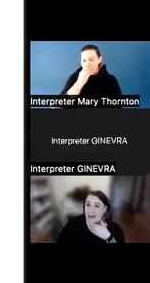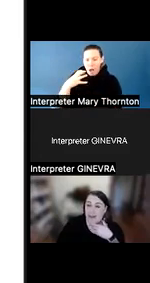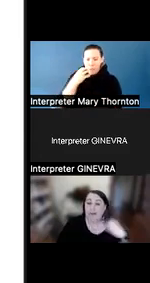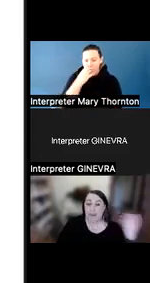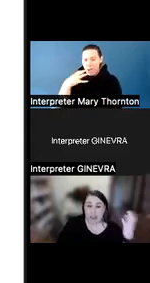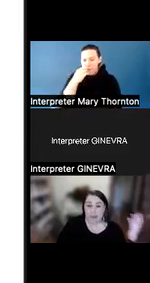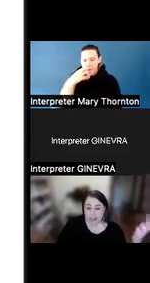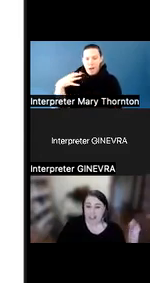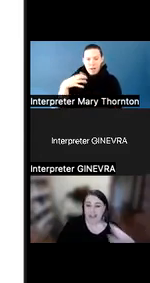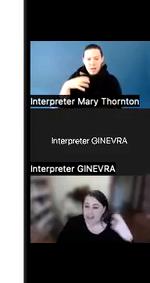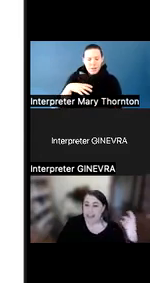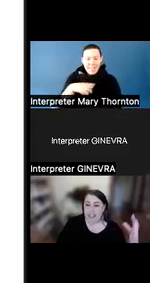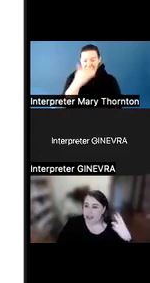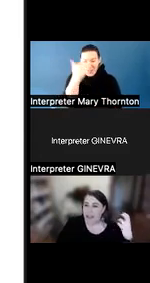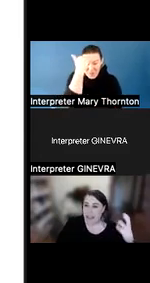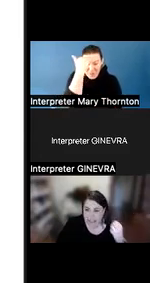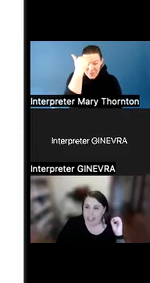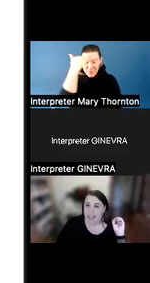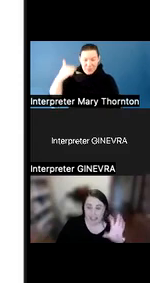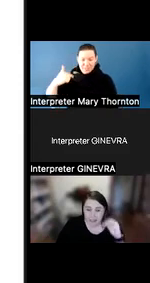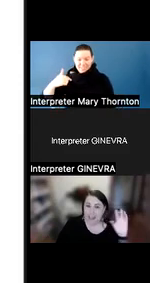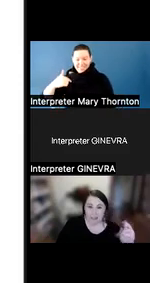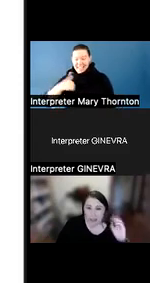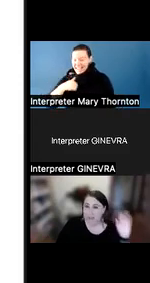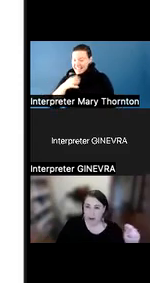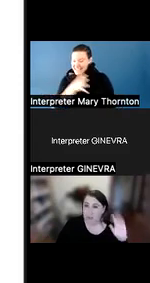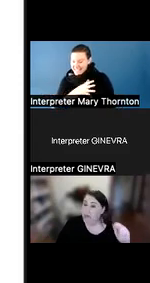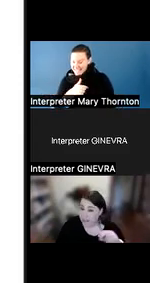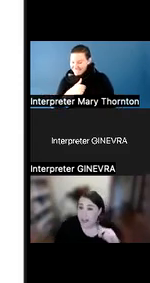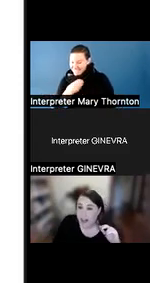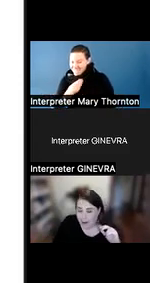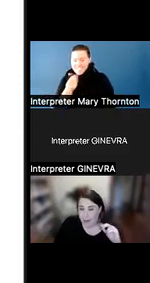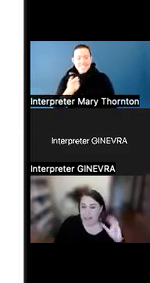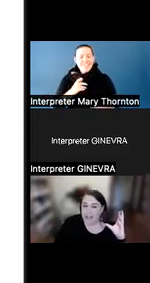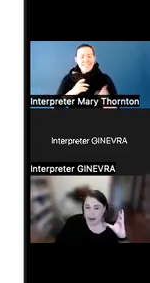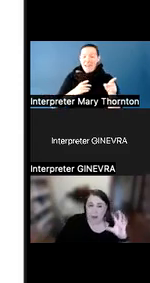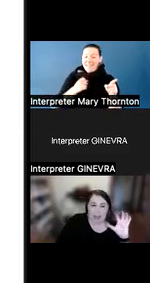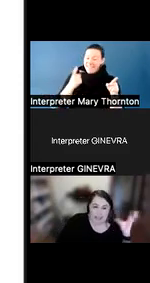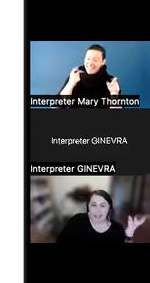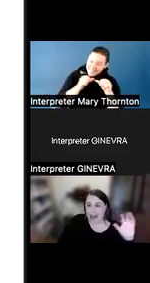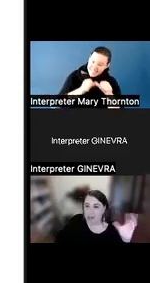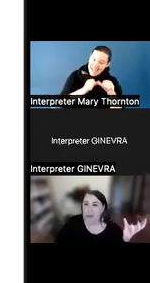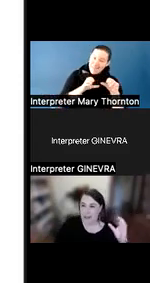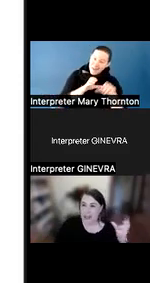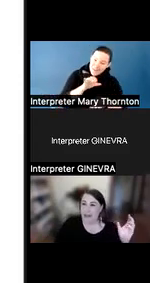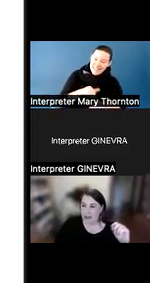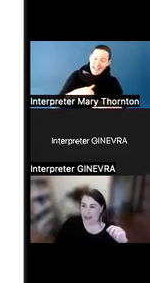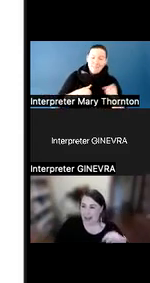But it was really because it was a sensory need to keep that mouth moving. And so we had to work together on that.